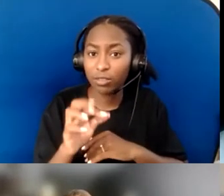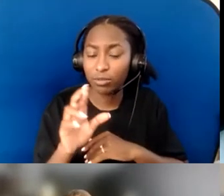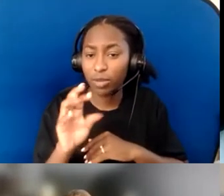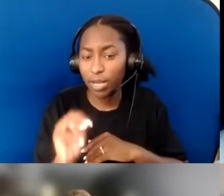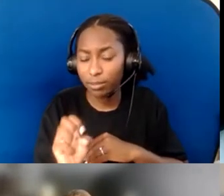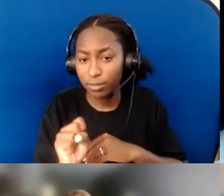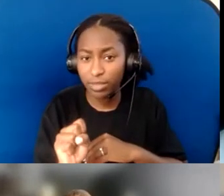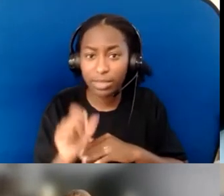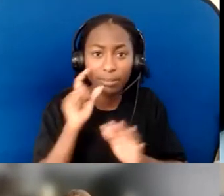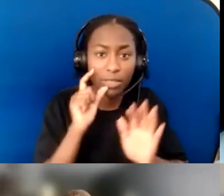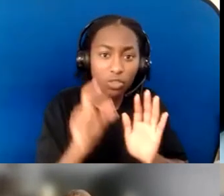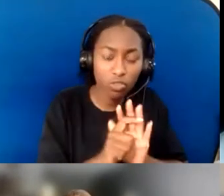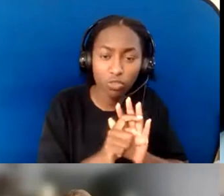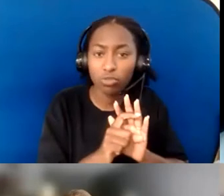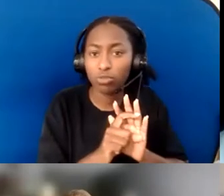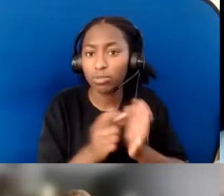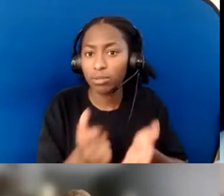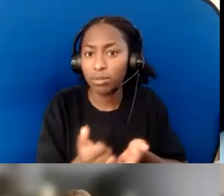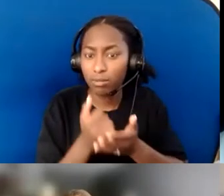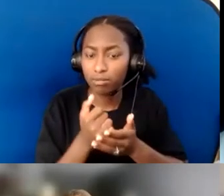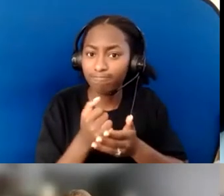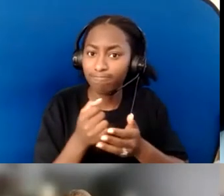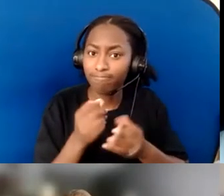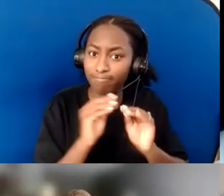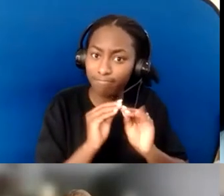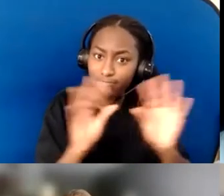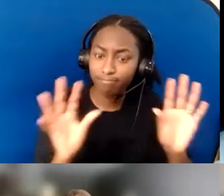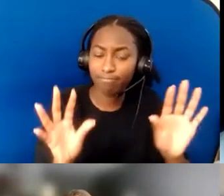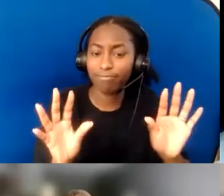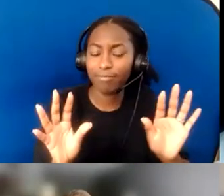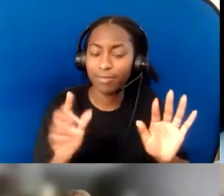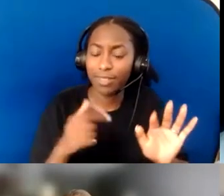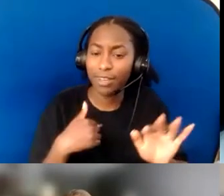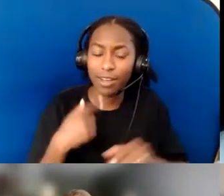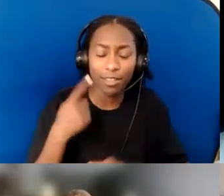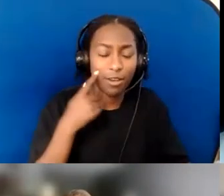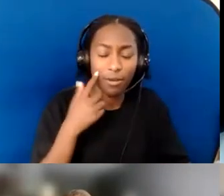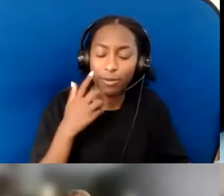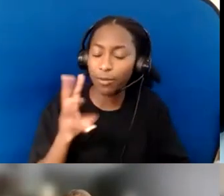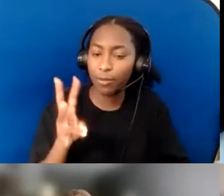And I think, wow! That's a new thing that will make it very easy.